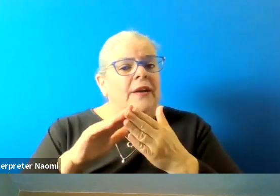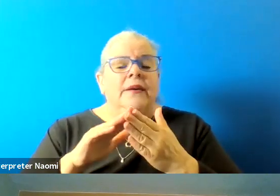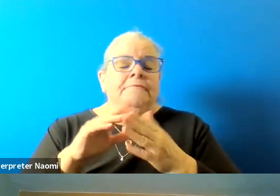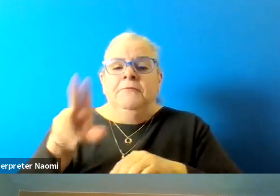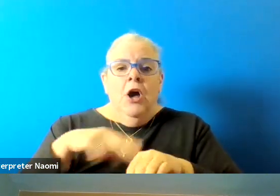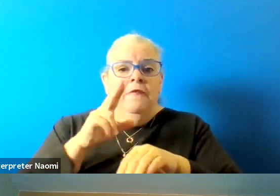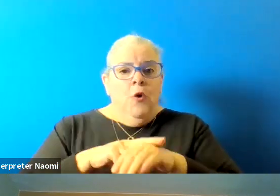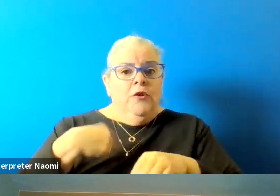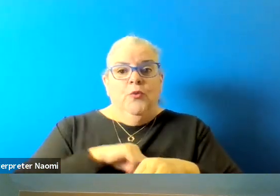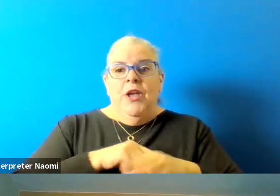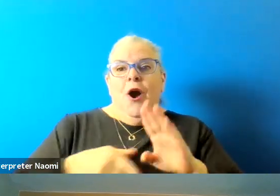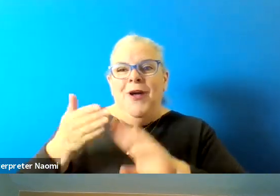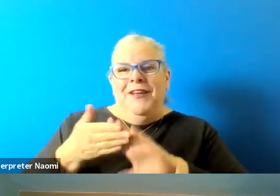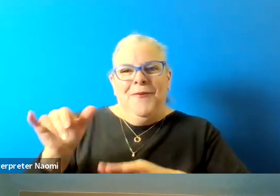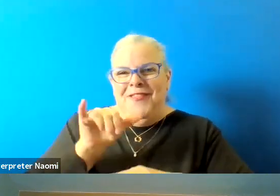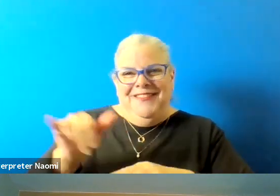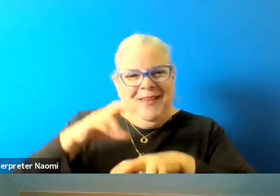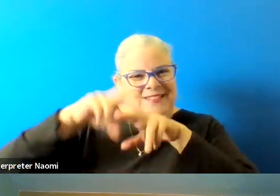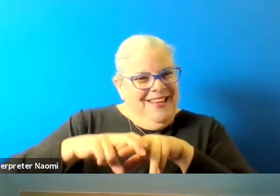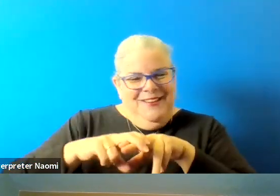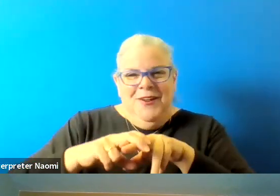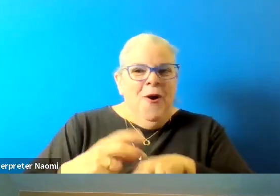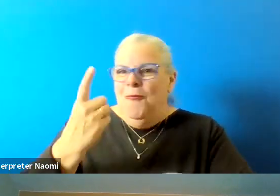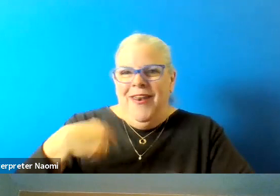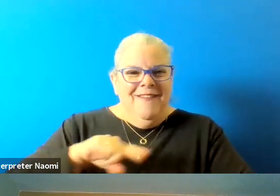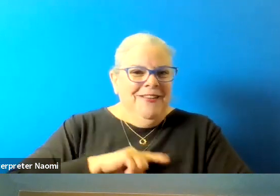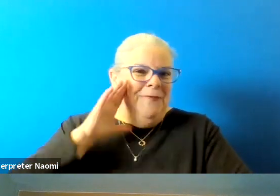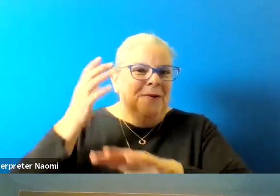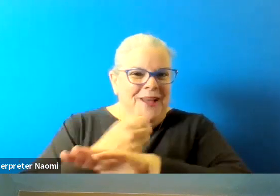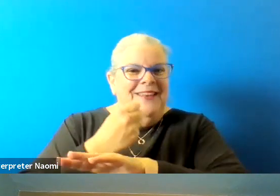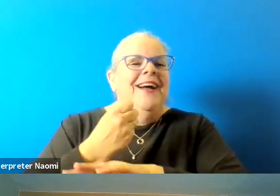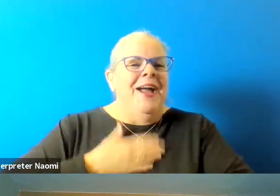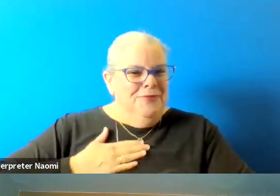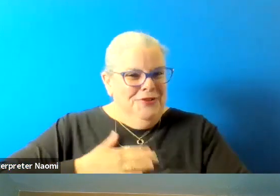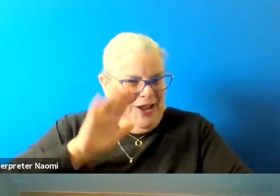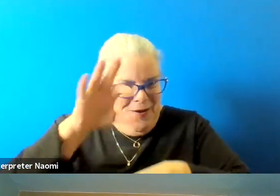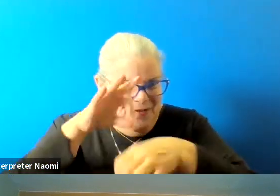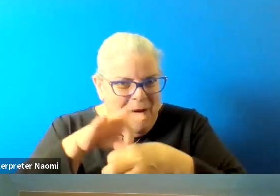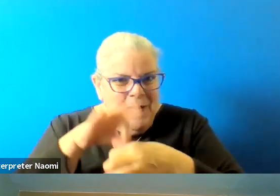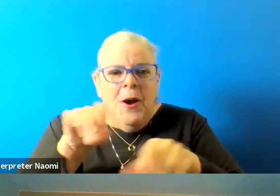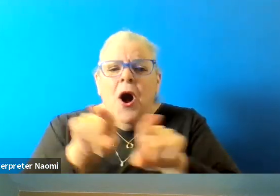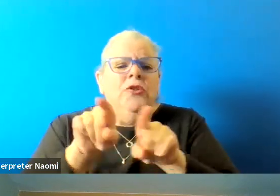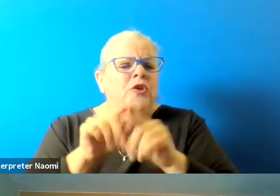we're running for the same seat, so only one of us can get there. And obviously, I would appreciate your vote. But I'm also grateful to have a couple people